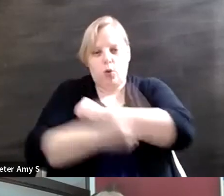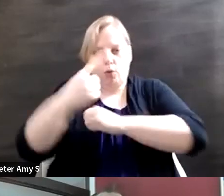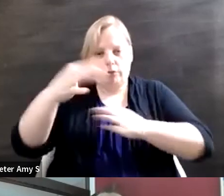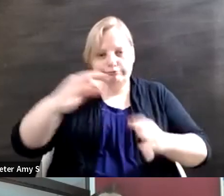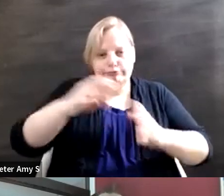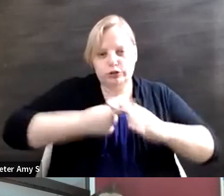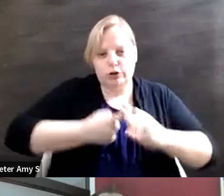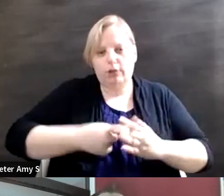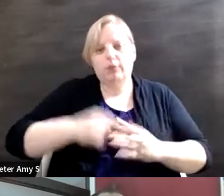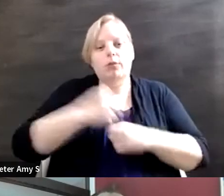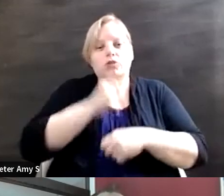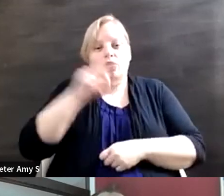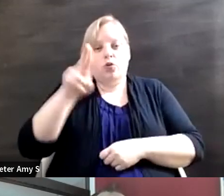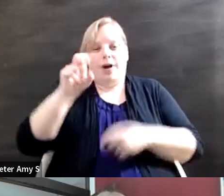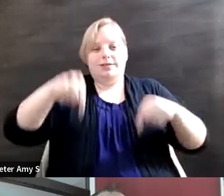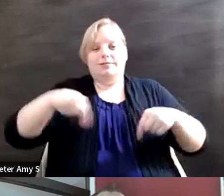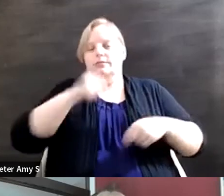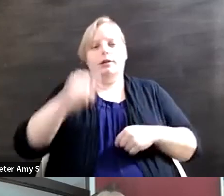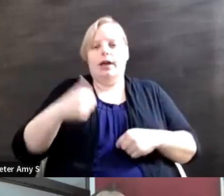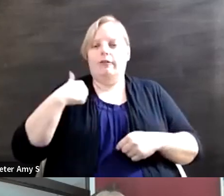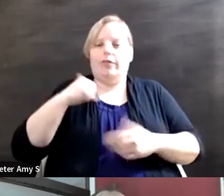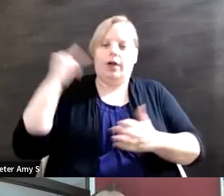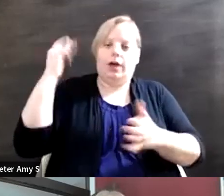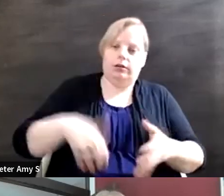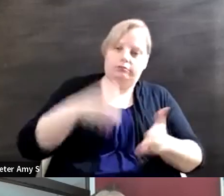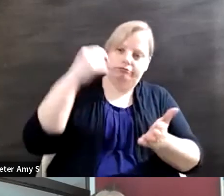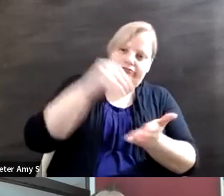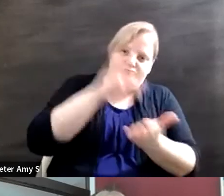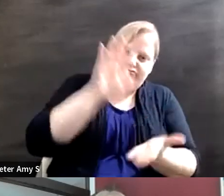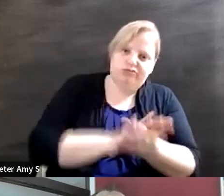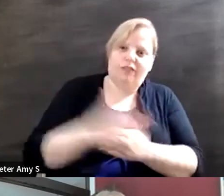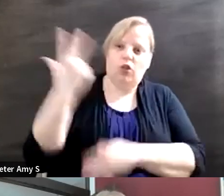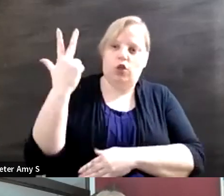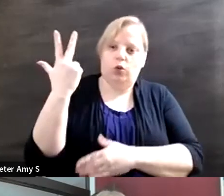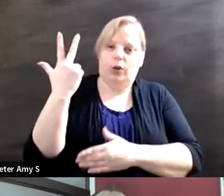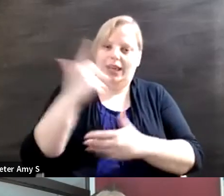U.S. doesn't have that record of ratification of only three instruments we definitely should ratify